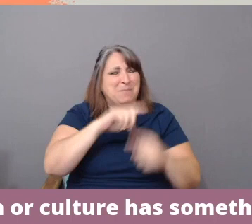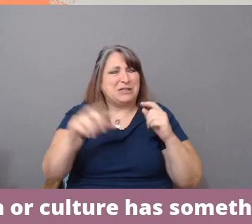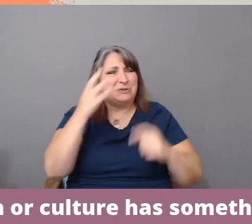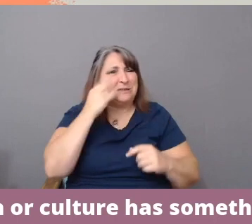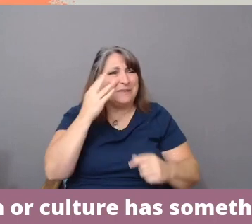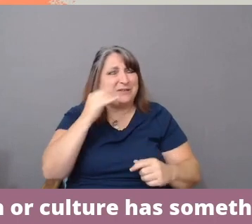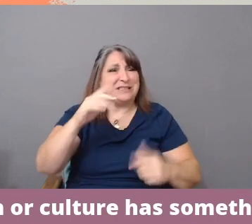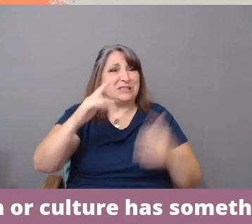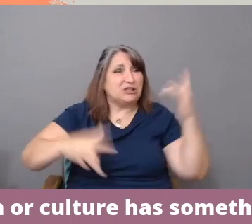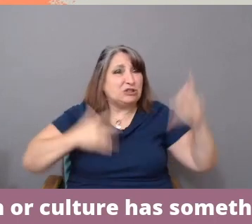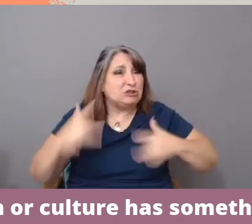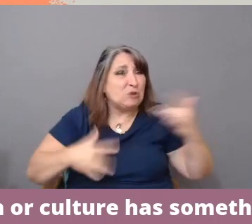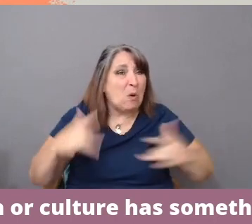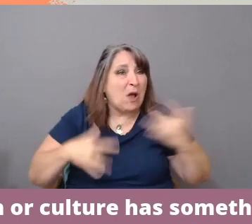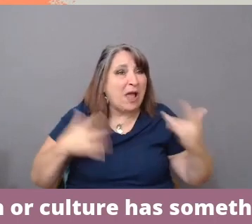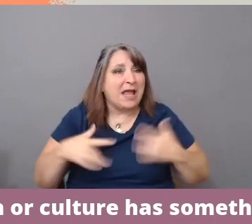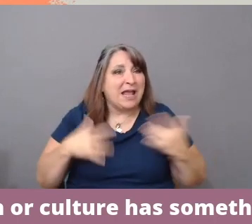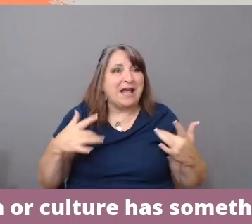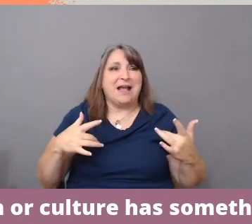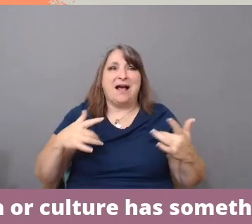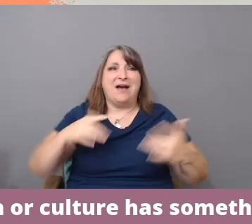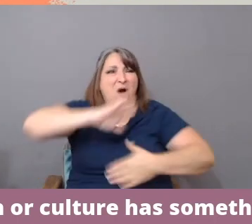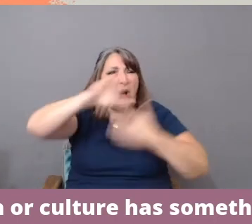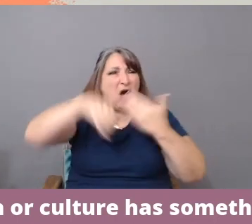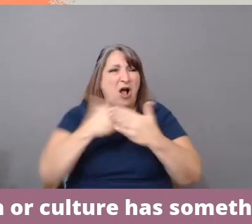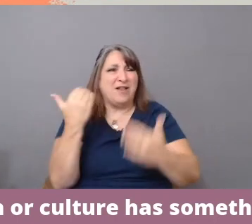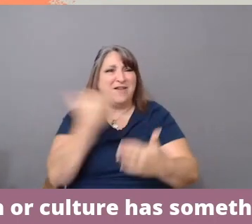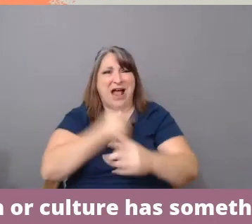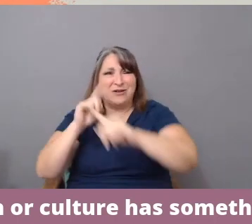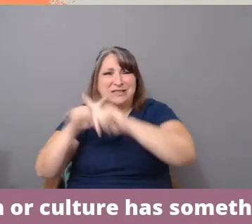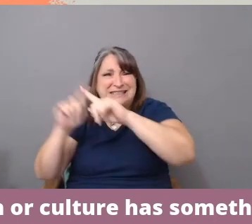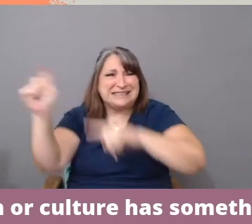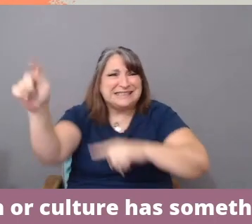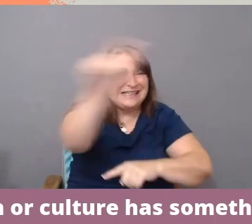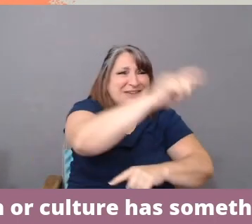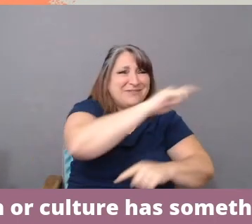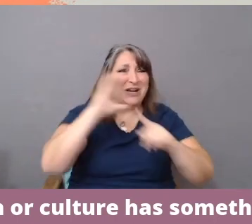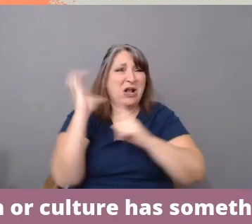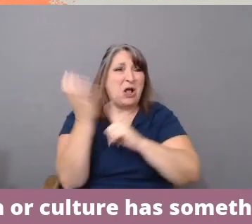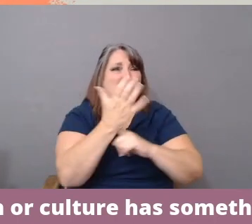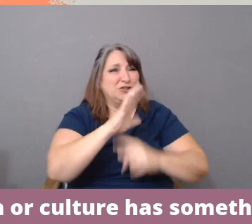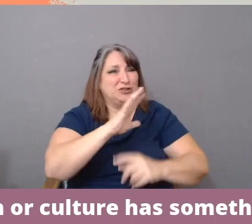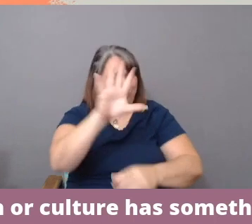that our different cultures bring to our lives, our music,